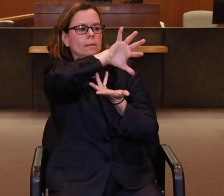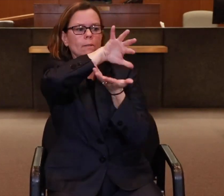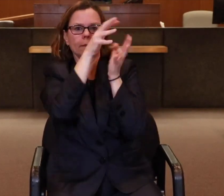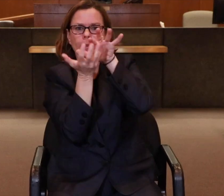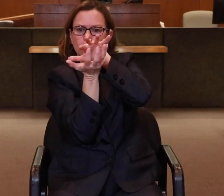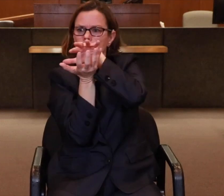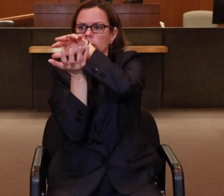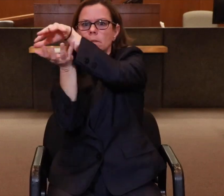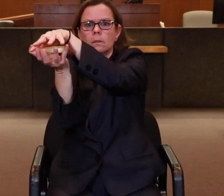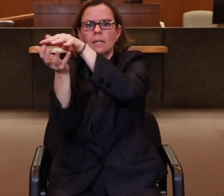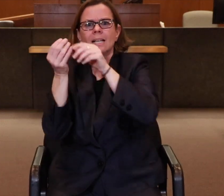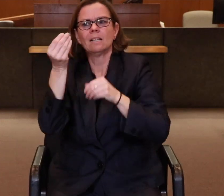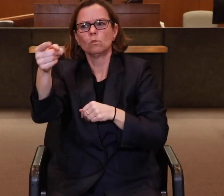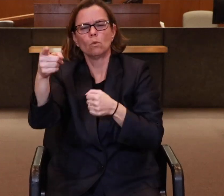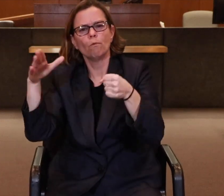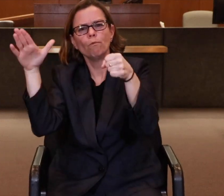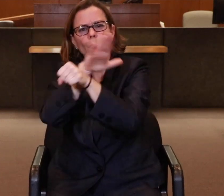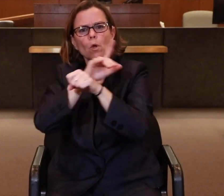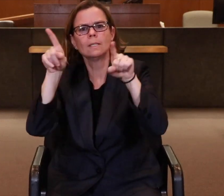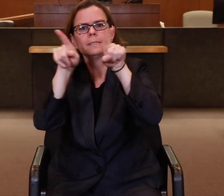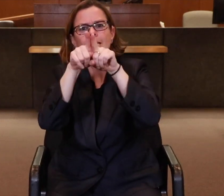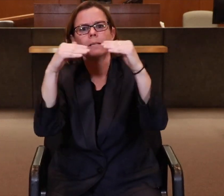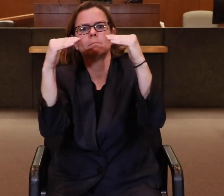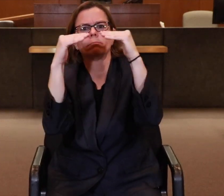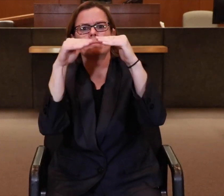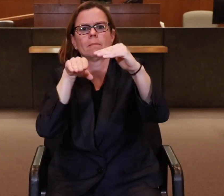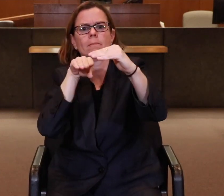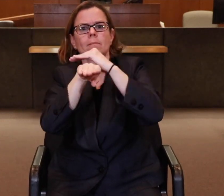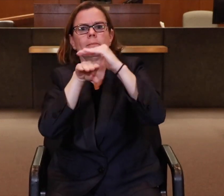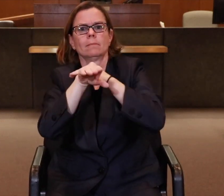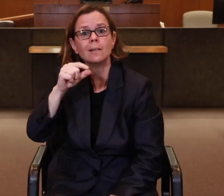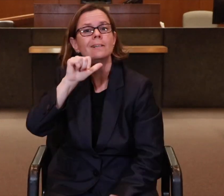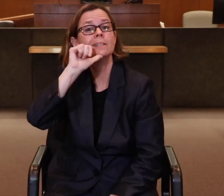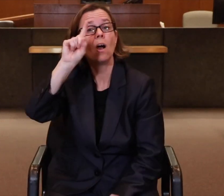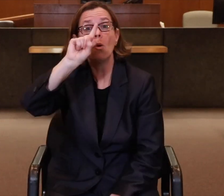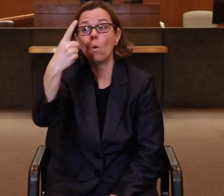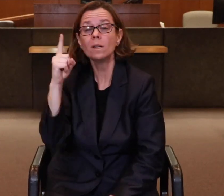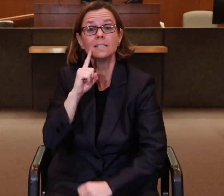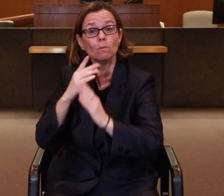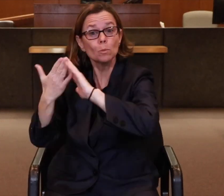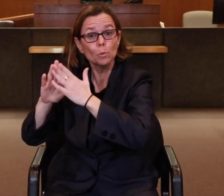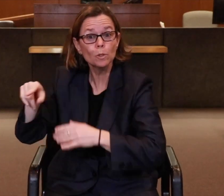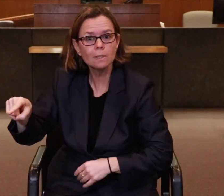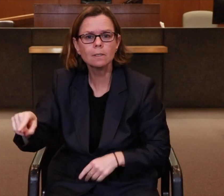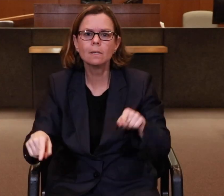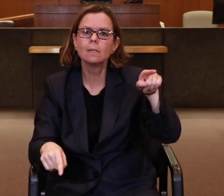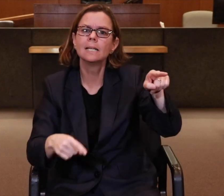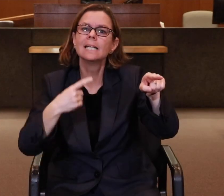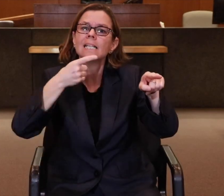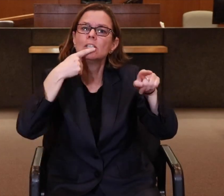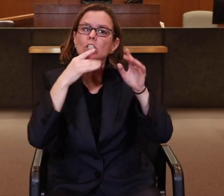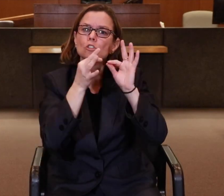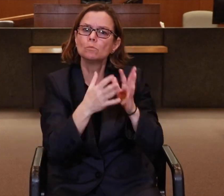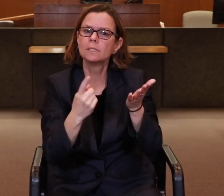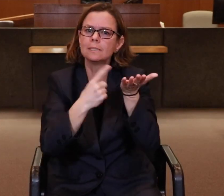and translate it back to you with the same meaning. I don’t only interpret for the Deaf community, but also for the hearing interpreters